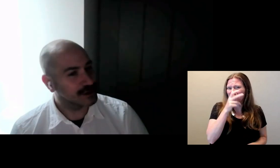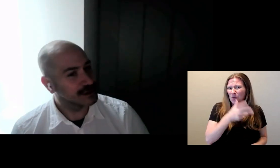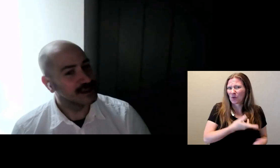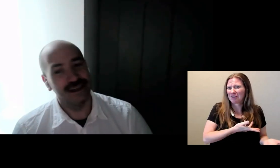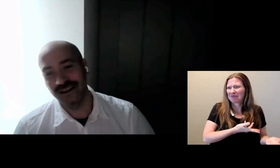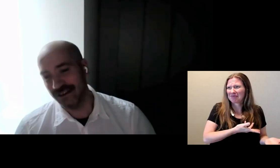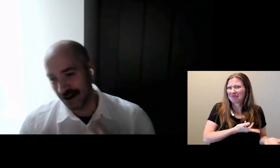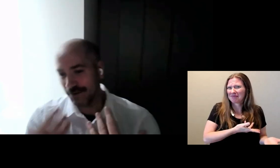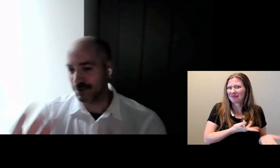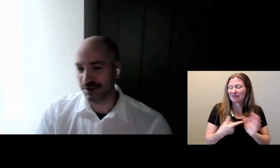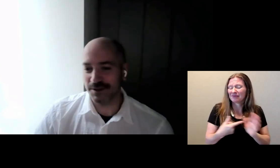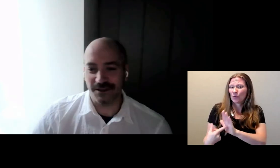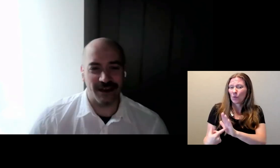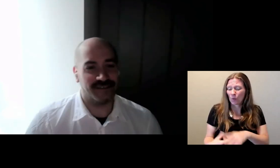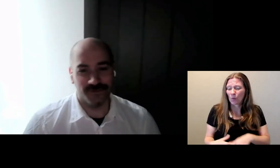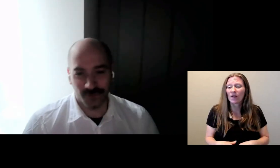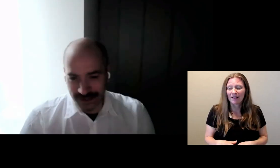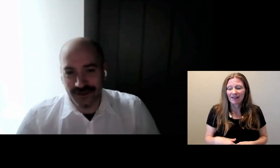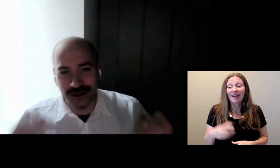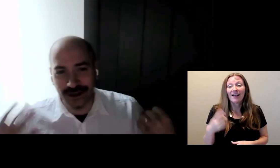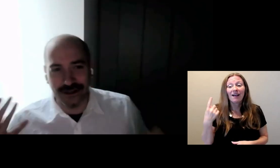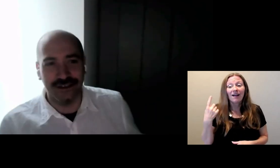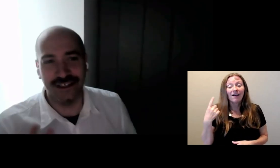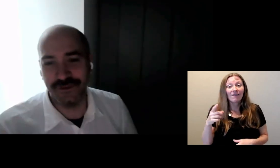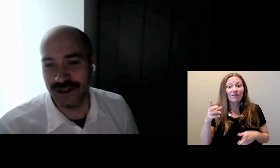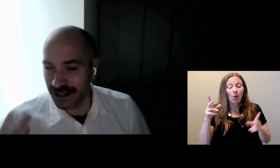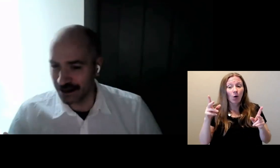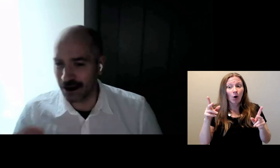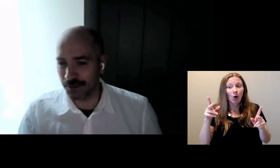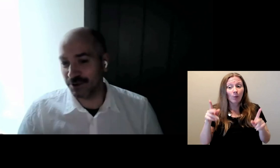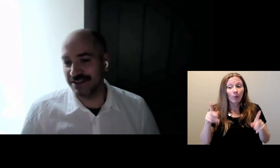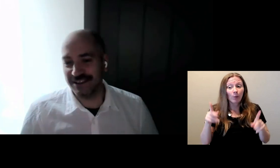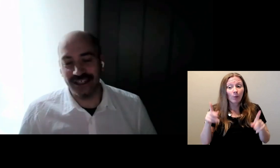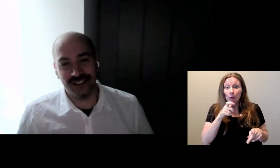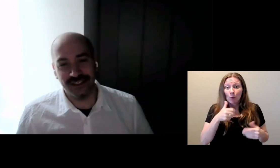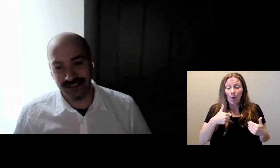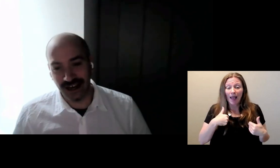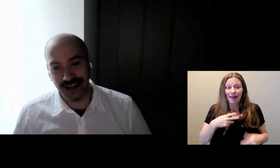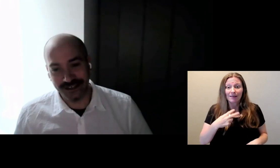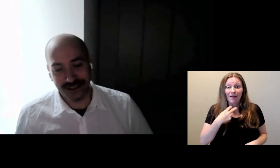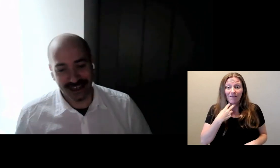work. For someone that has a voice or a different pronunciation style...